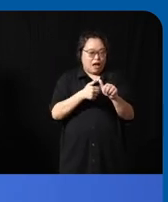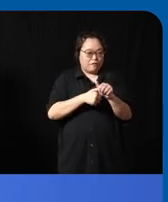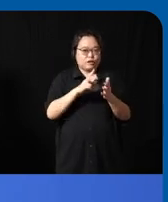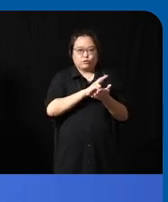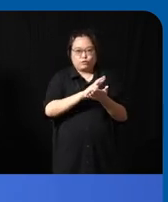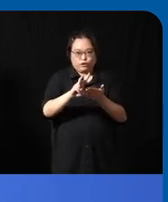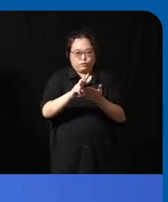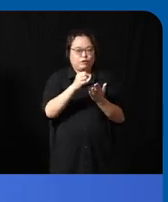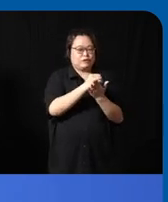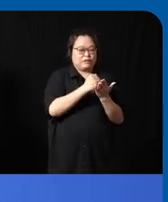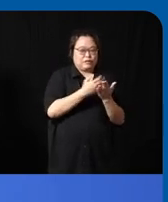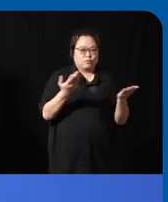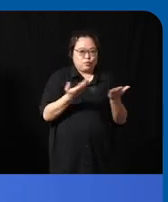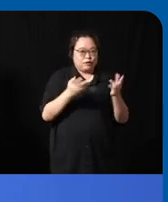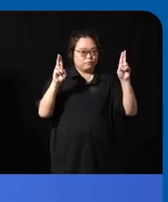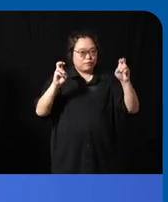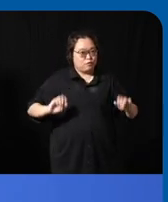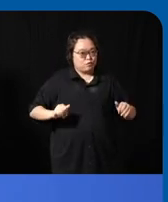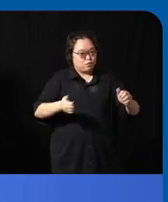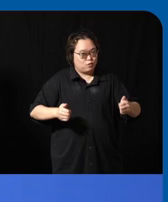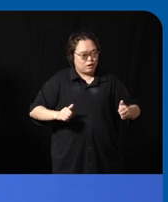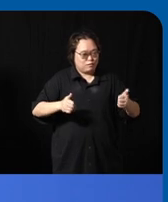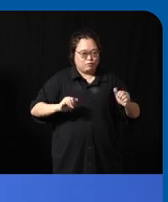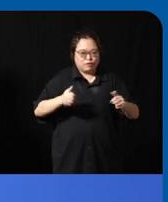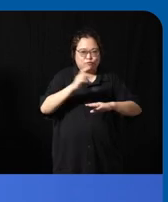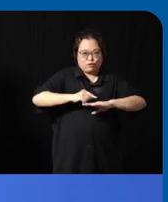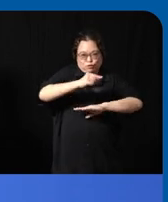have sessions called wheel the ground which was basically open sessions of people that come and